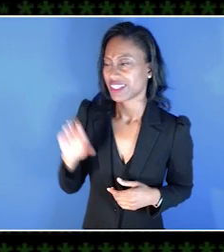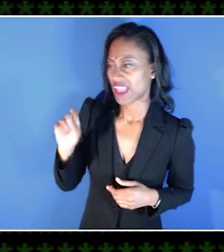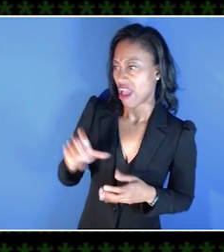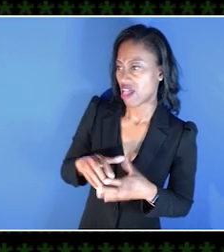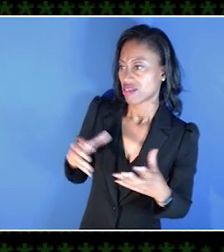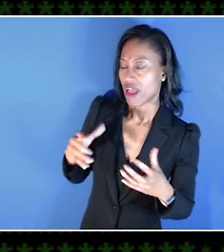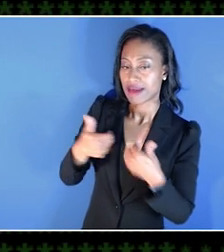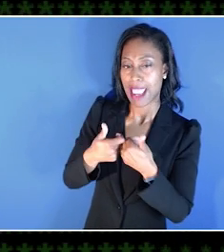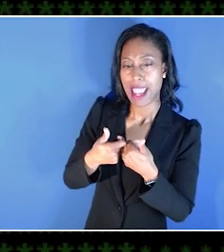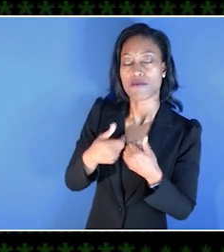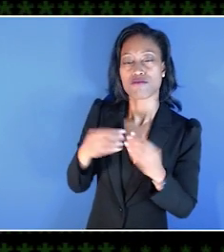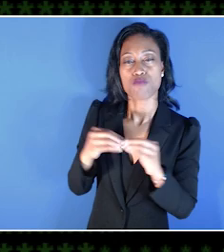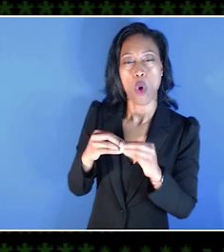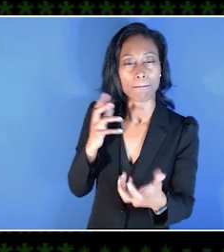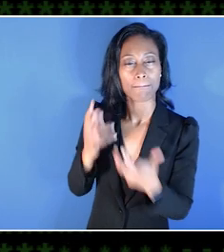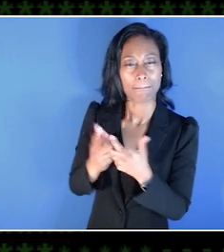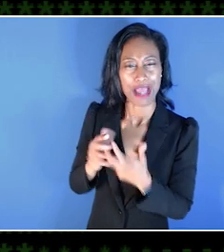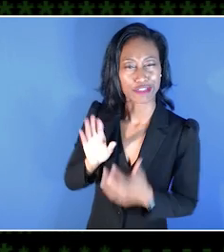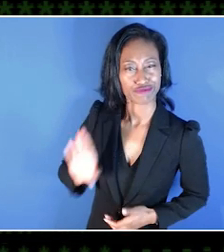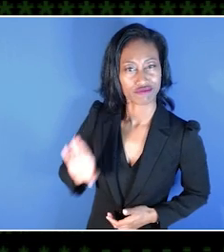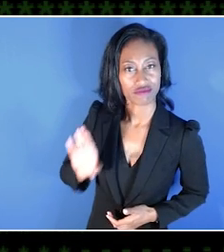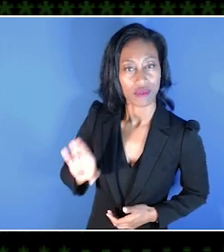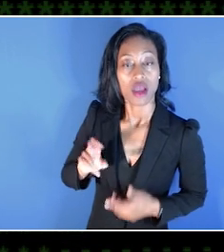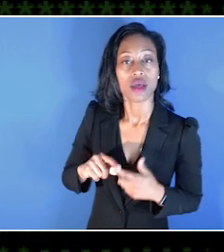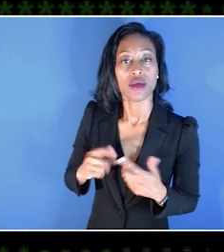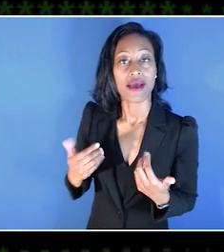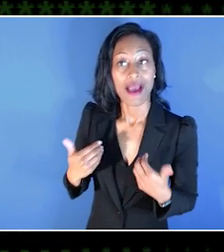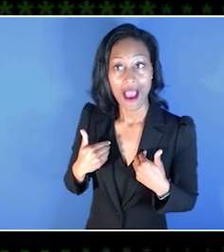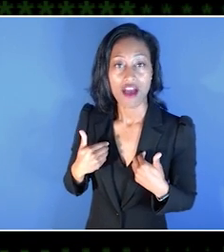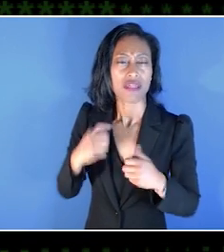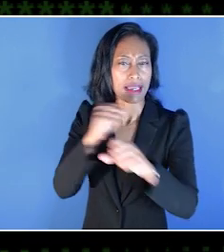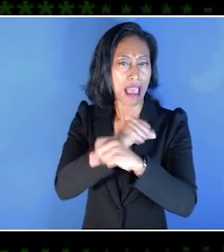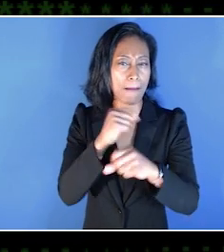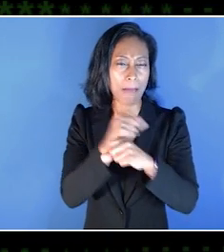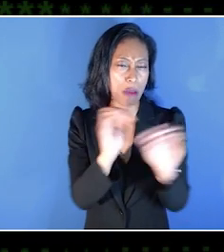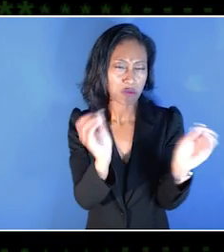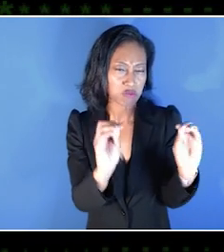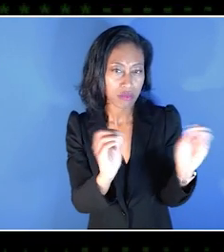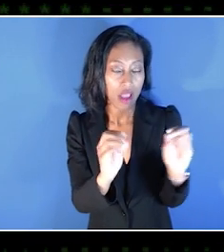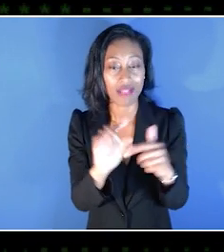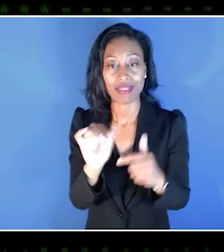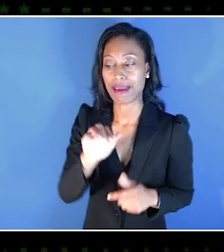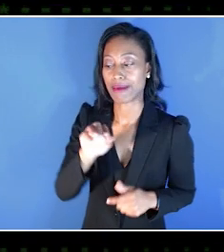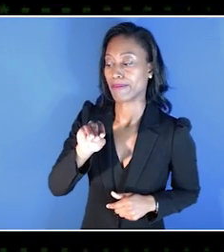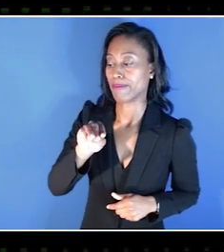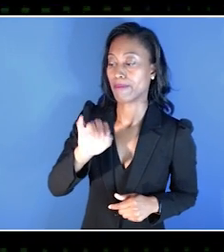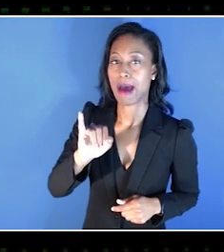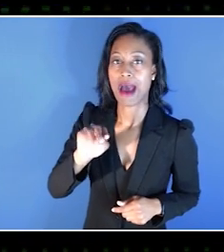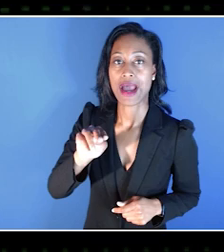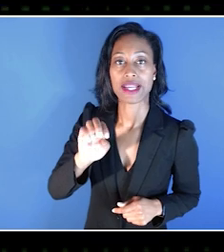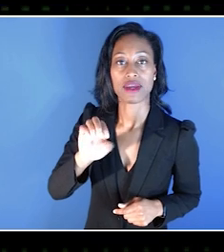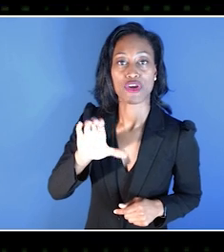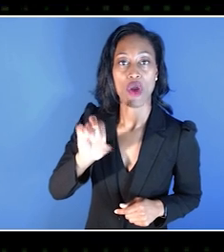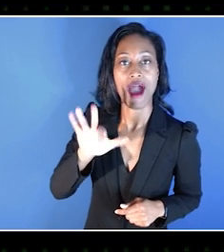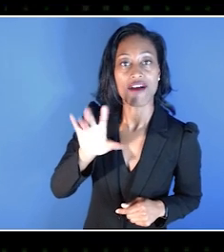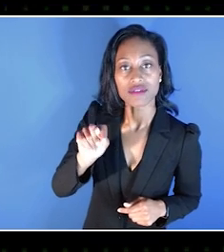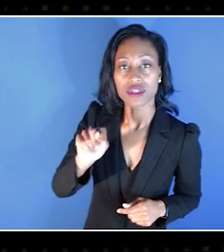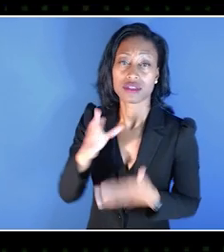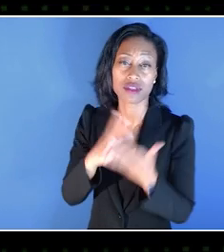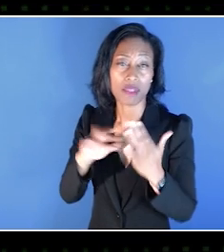You know, having certain ones that did this certain feature or were, you know, combat free, like you were saying, like what Minecraft and some of the other ones, it's like,